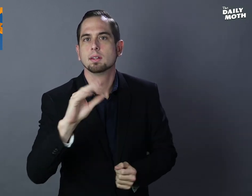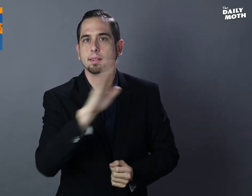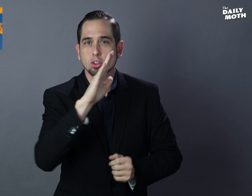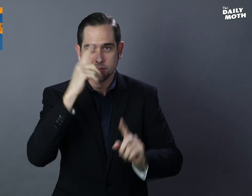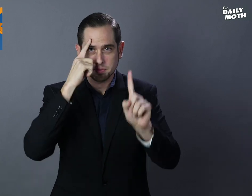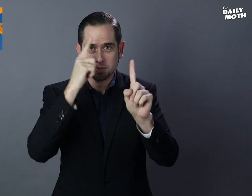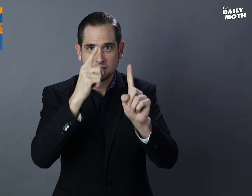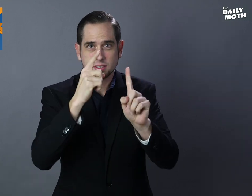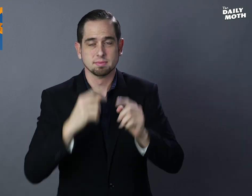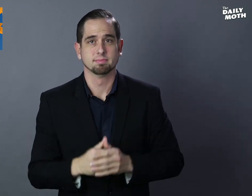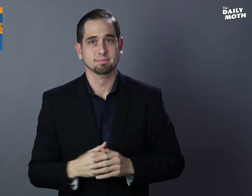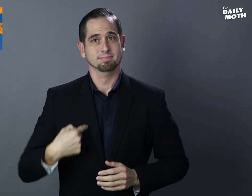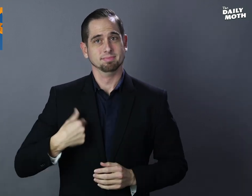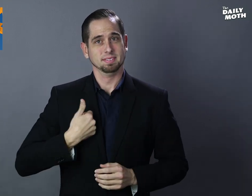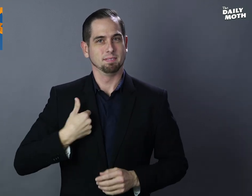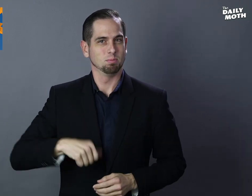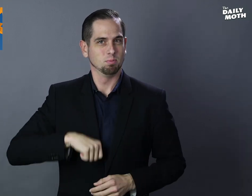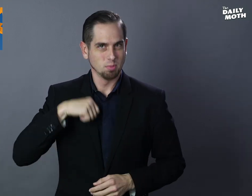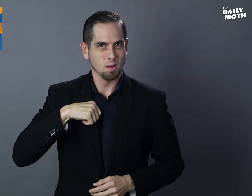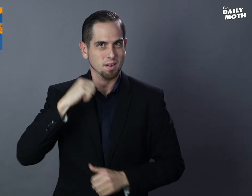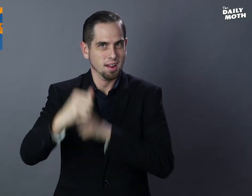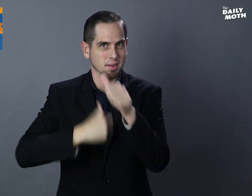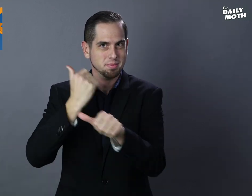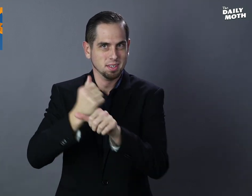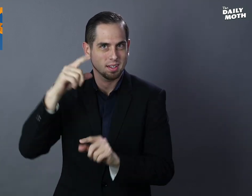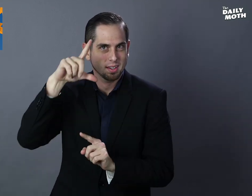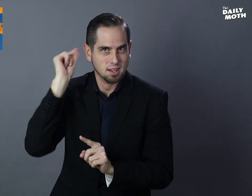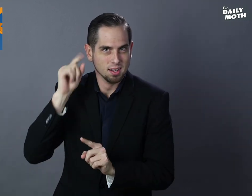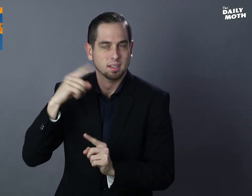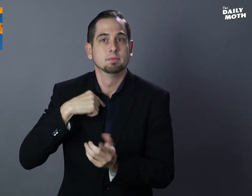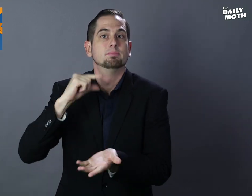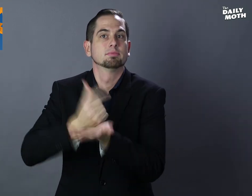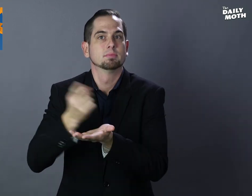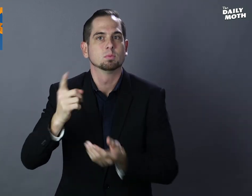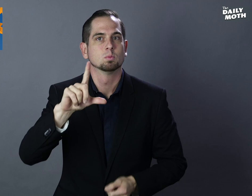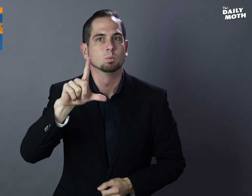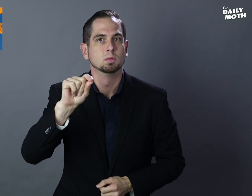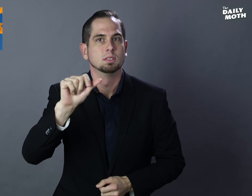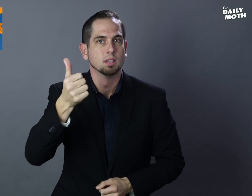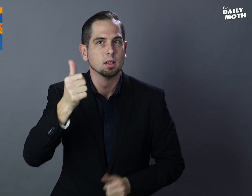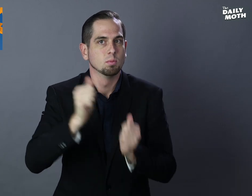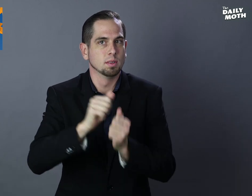and their mission. I am a proud Gallaudet alumni and graduated in 2010 with